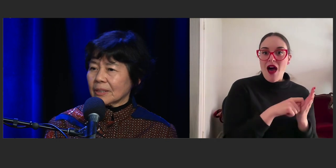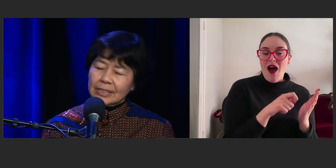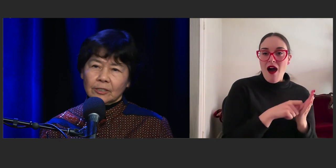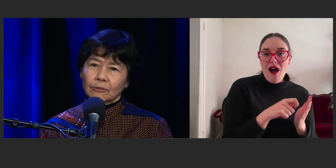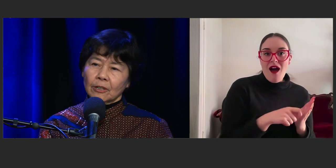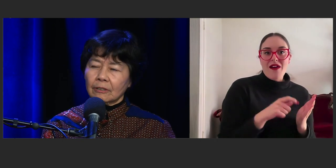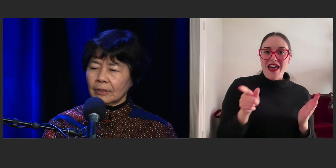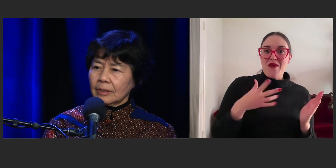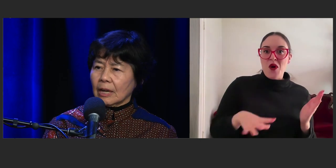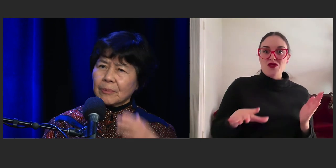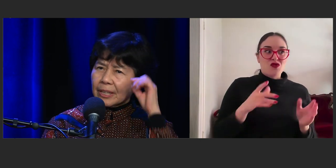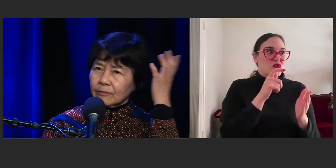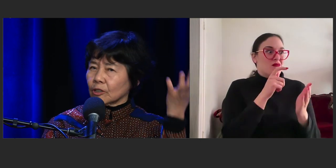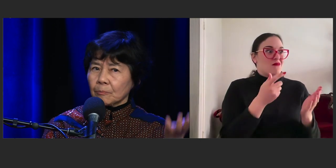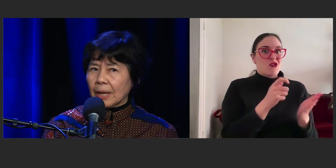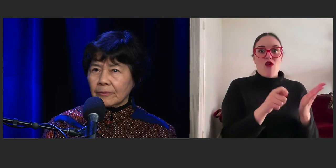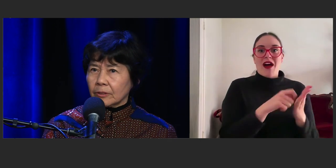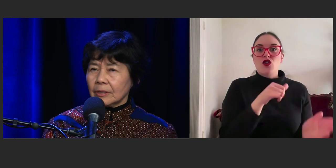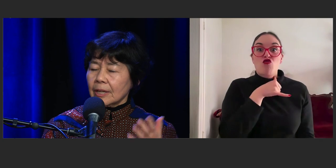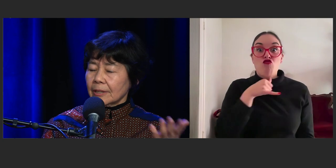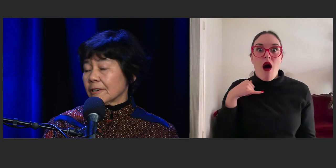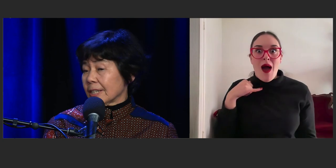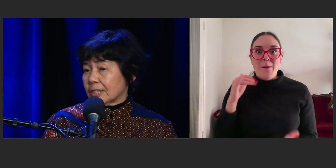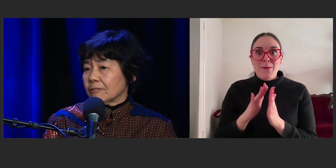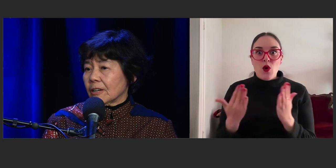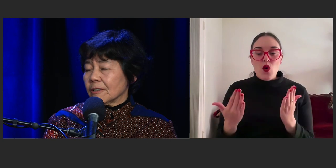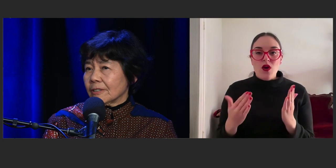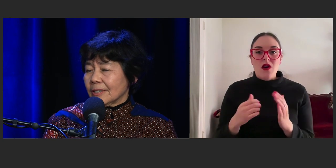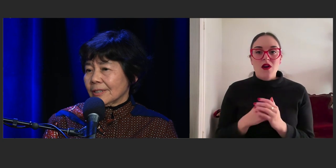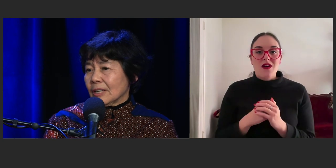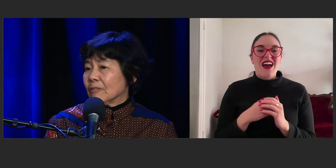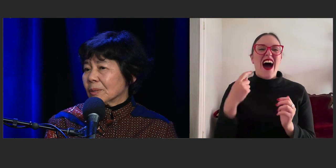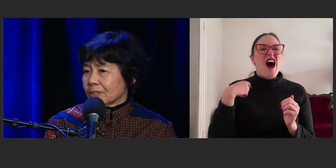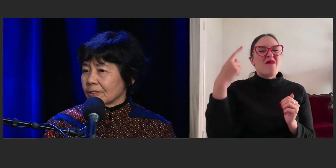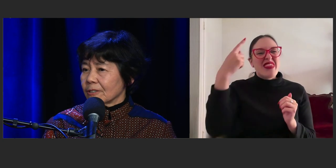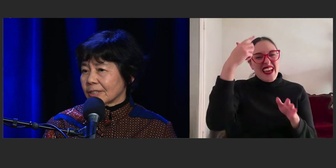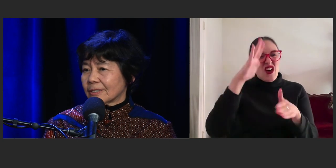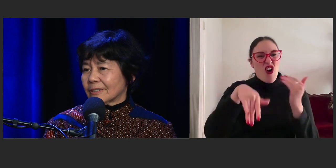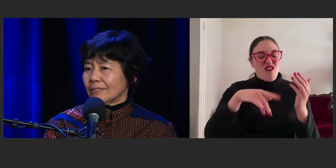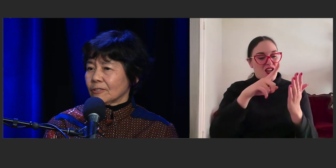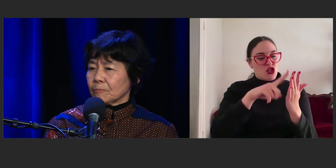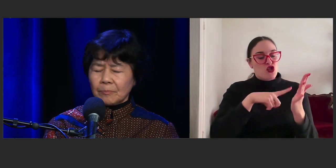but they still know I'm thinking of John Banville, they still know. Everybody still knows that's John,